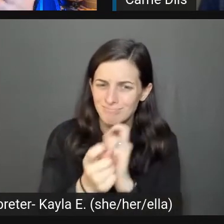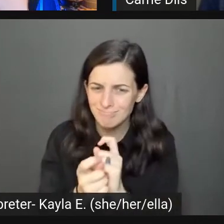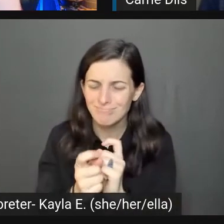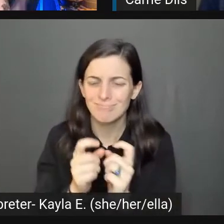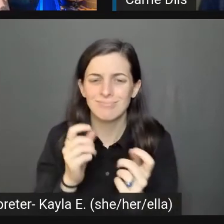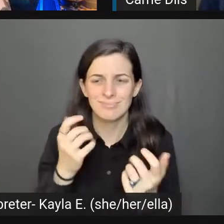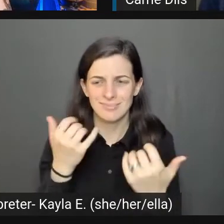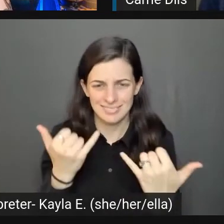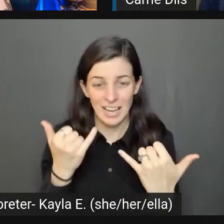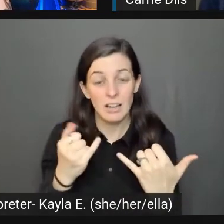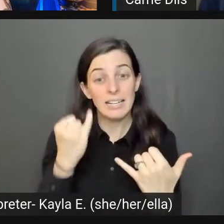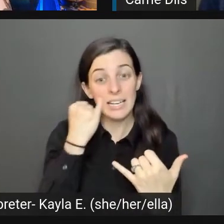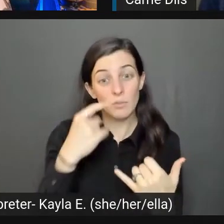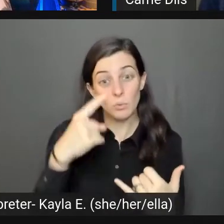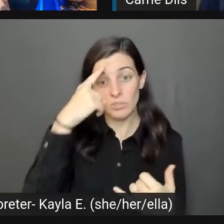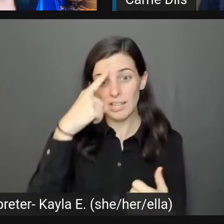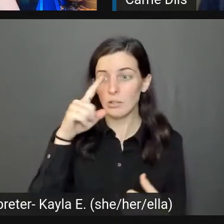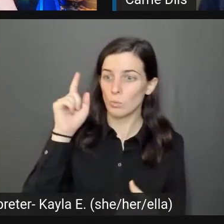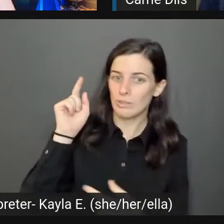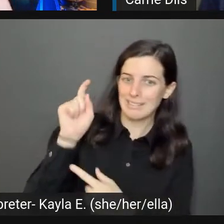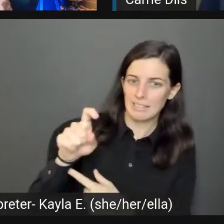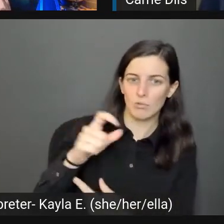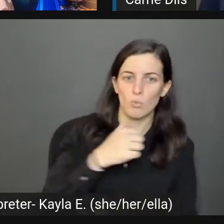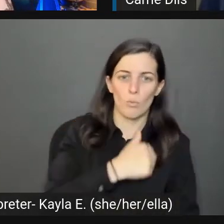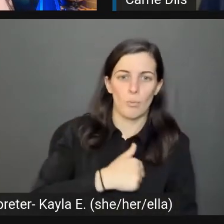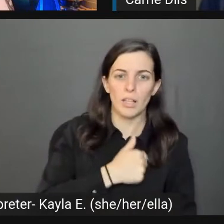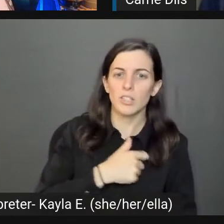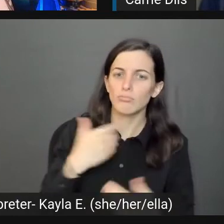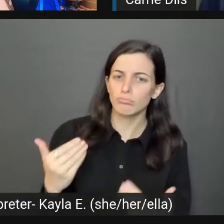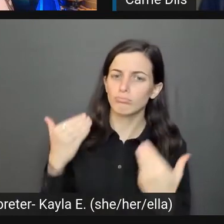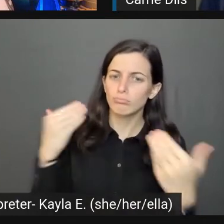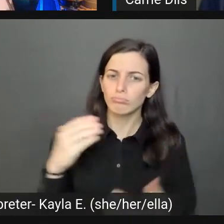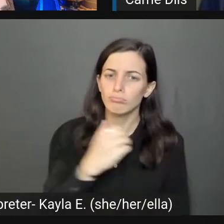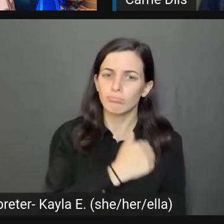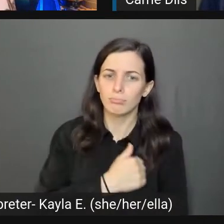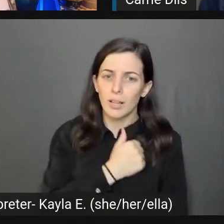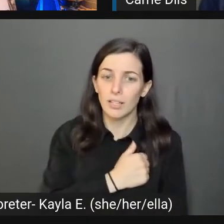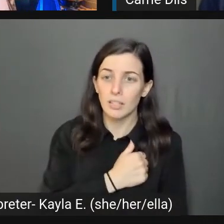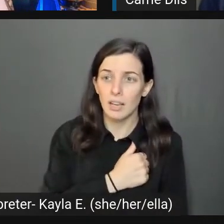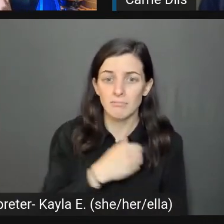if you feel it's necessary and just try to do better. You know?